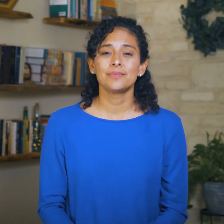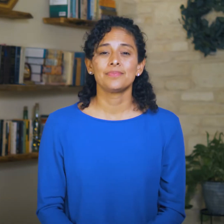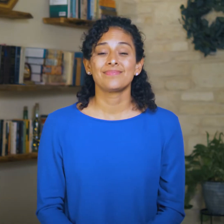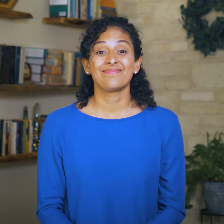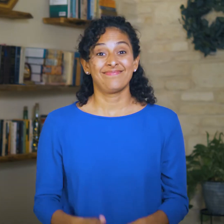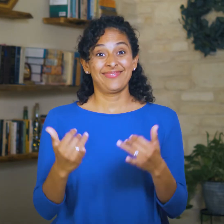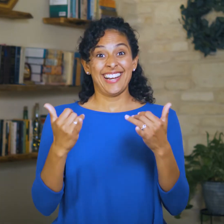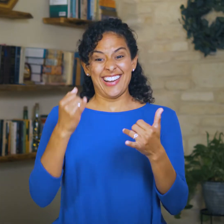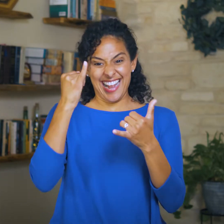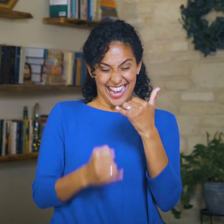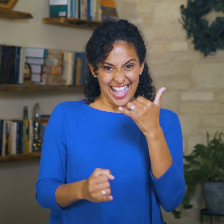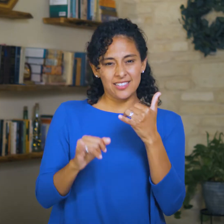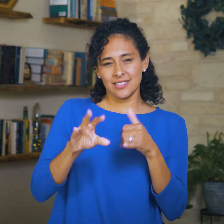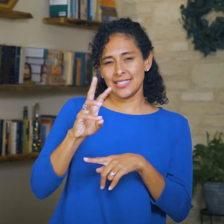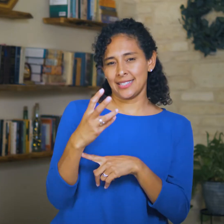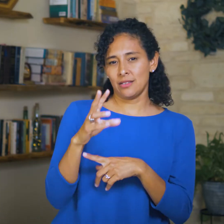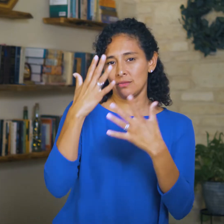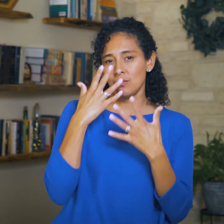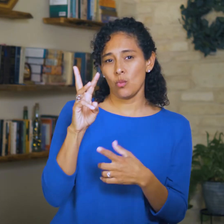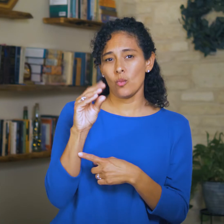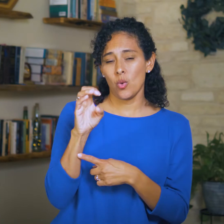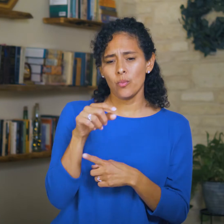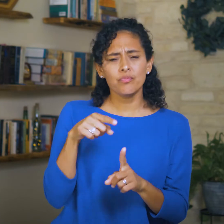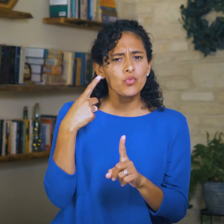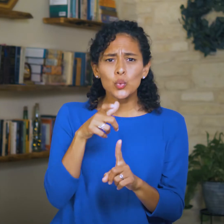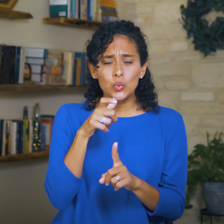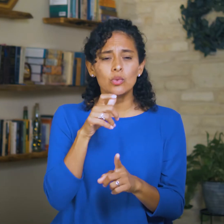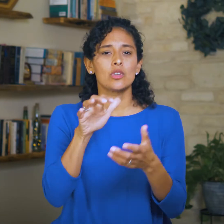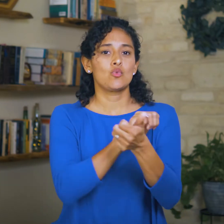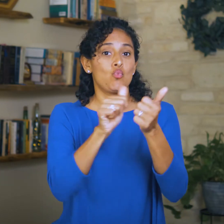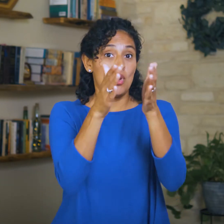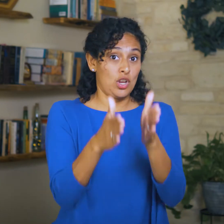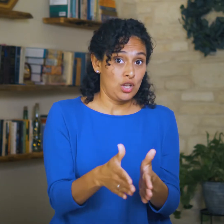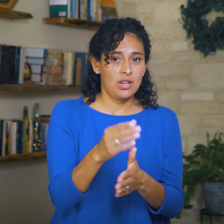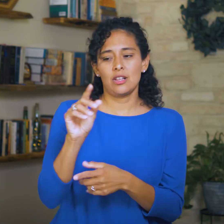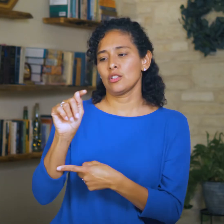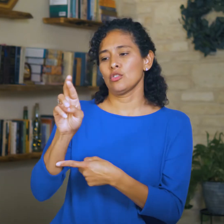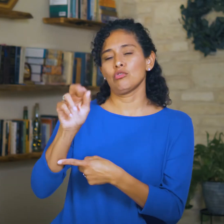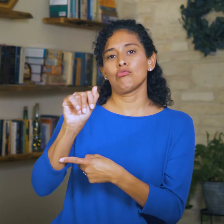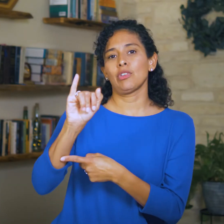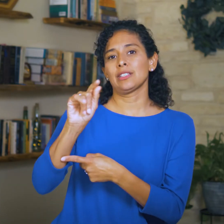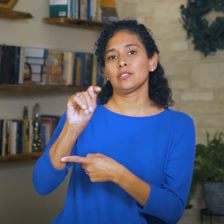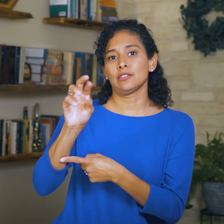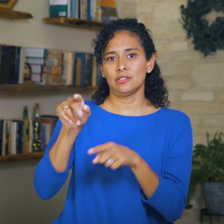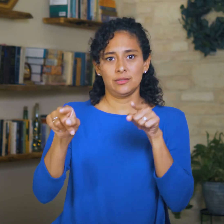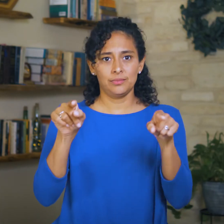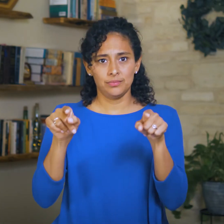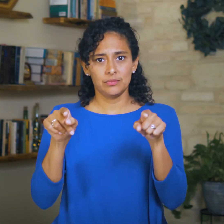The 6th and final woe is for the destroyer and the traitor—